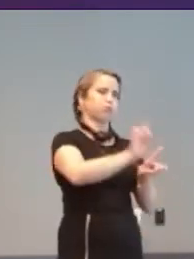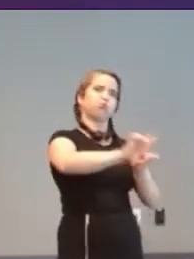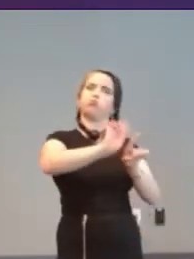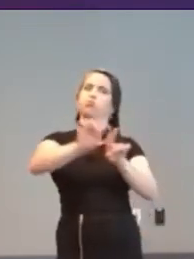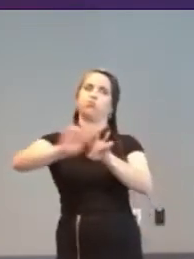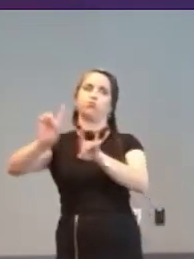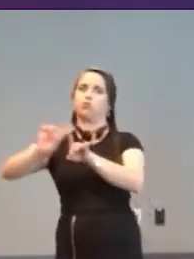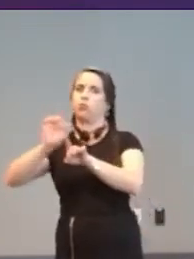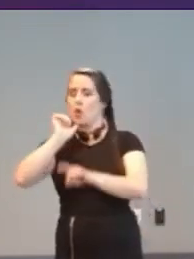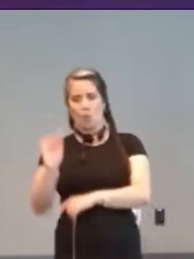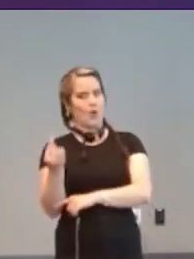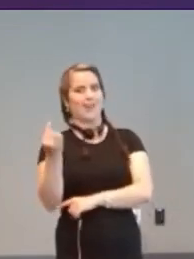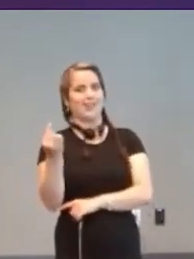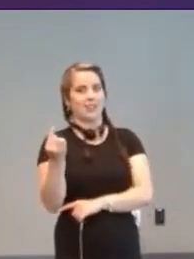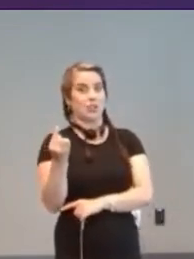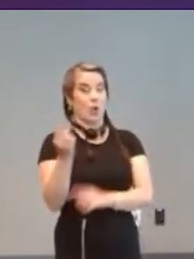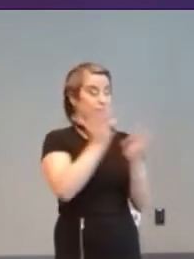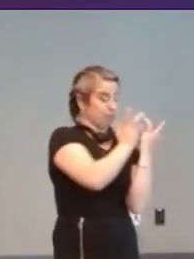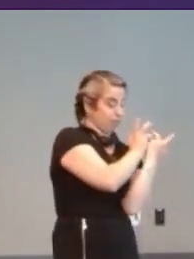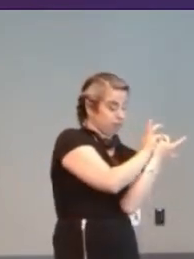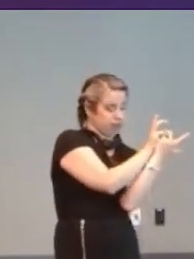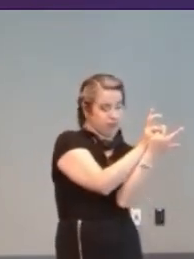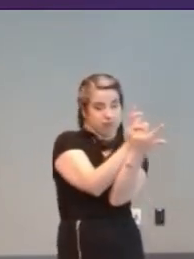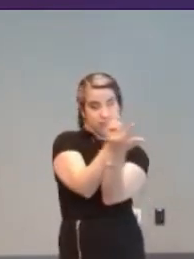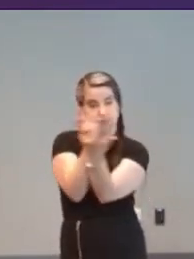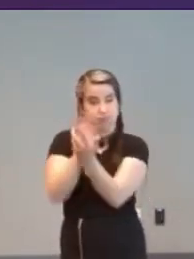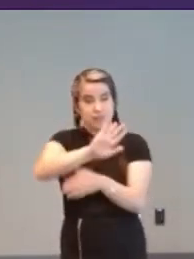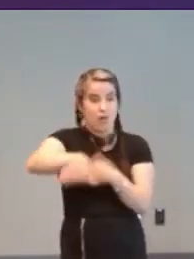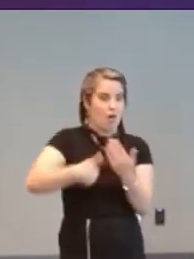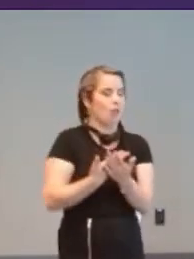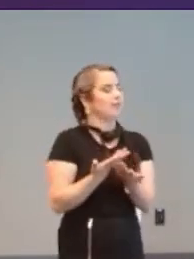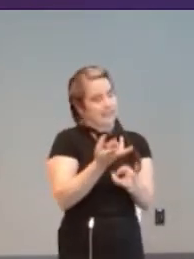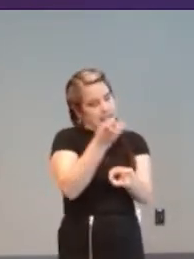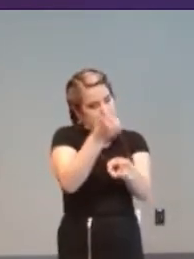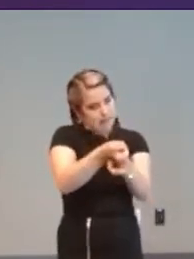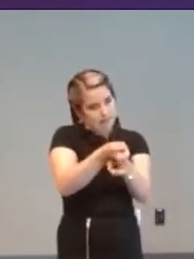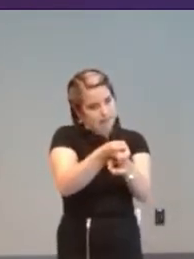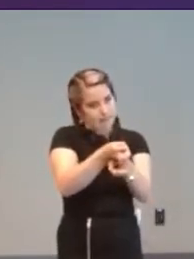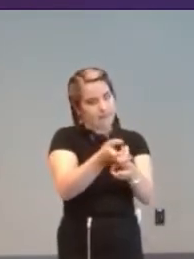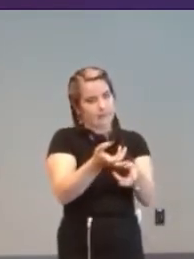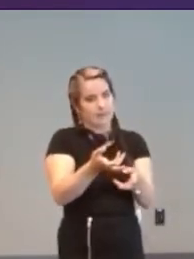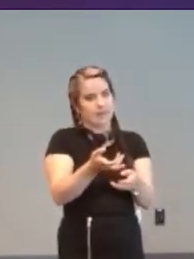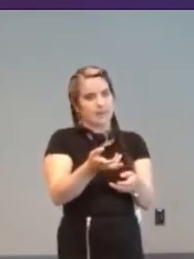is difficult to get everyone's point of view so you do need disabled or not you do need someone